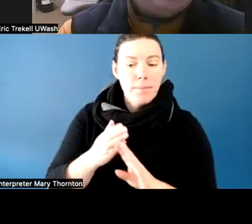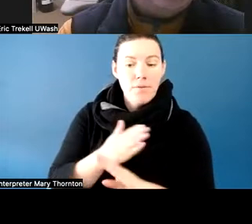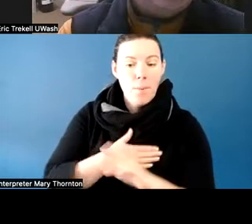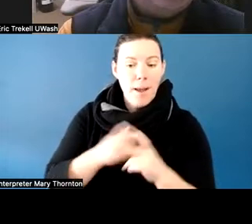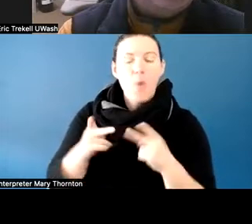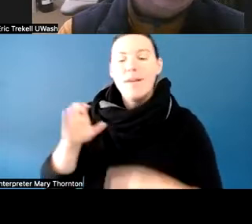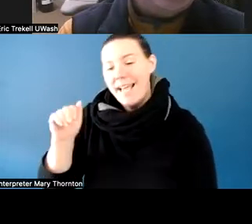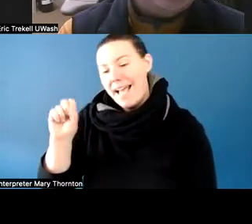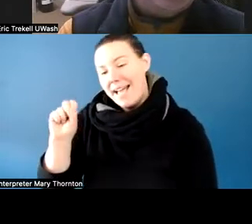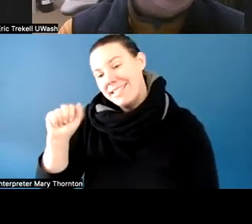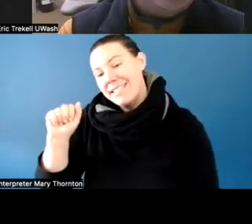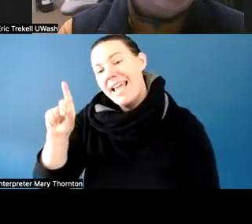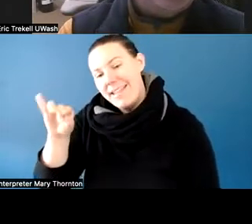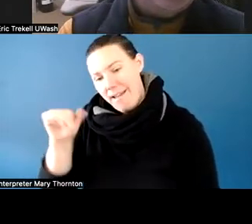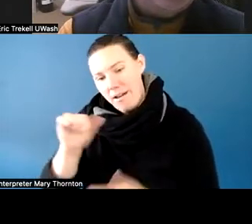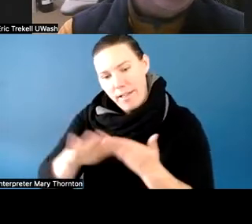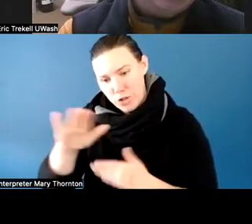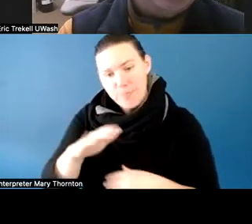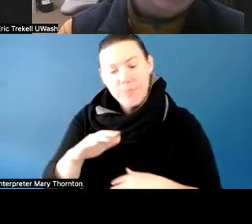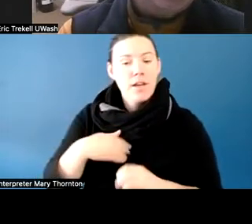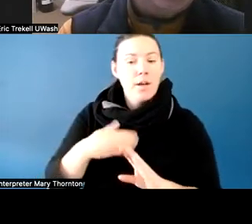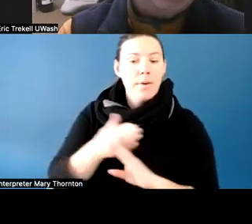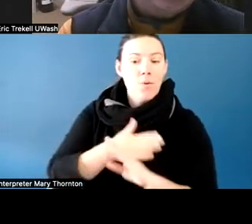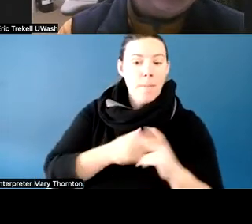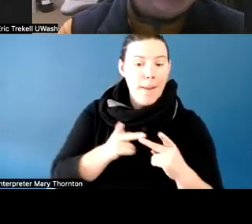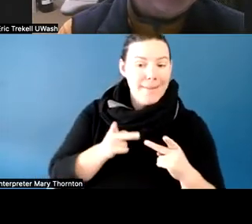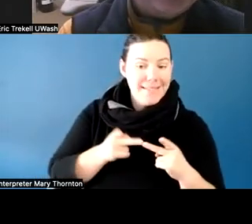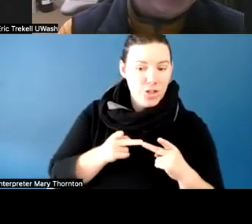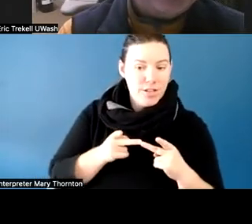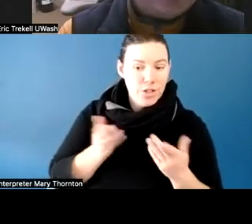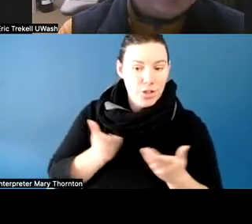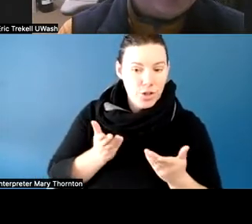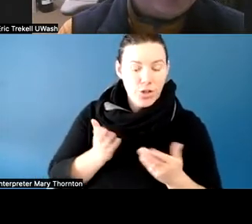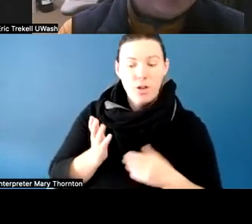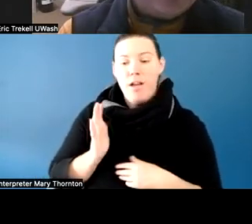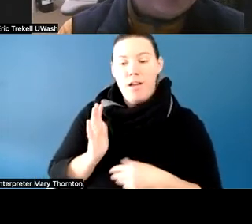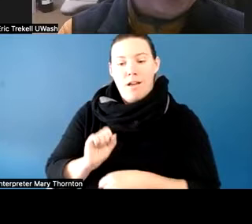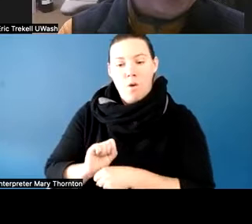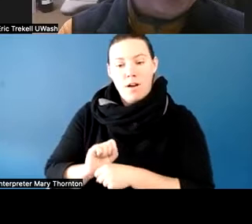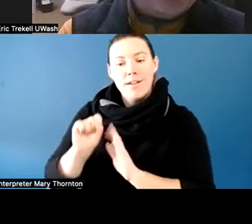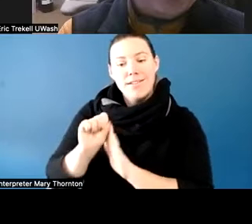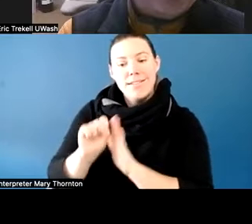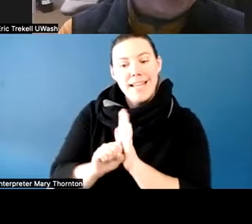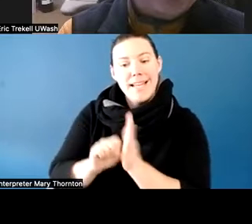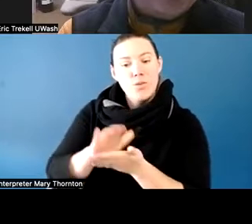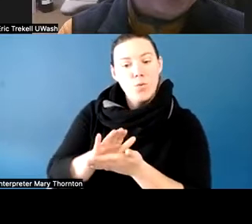I was actually with a state school in California, Cal State East Bay.